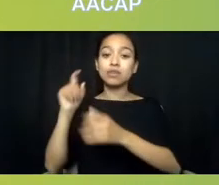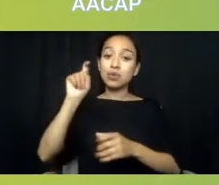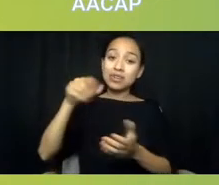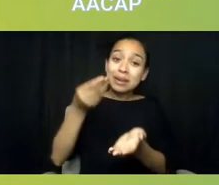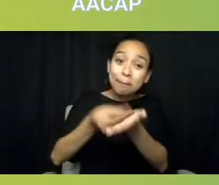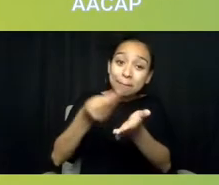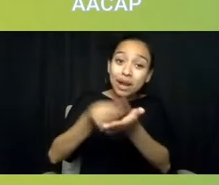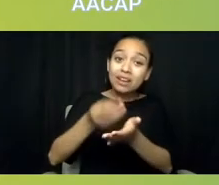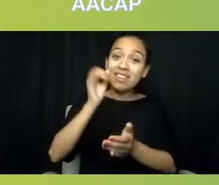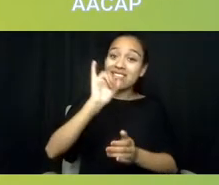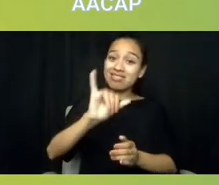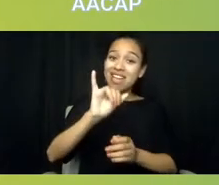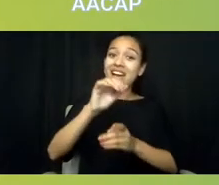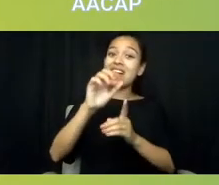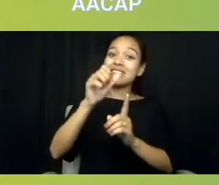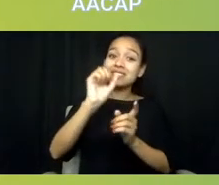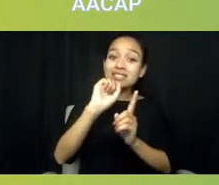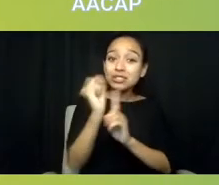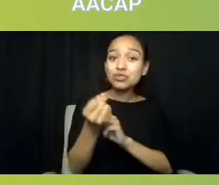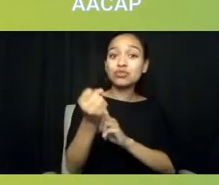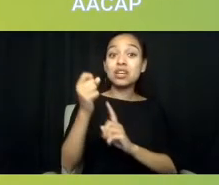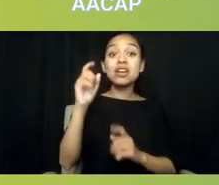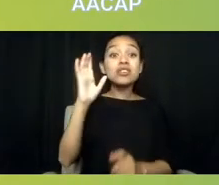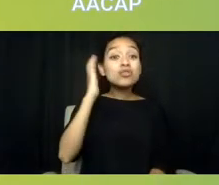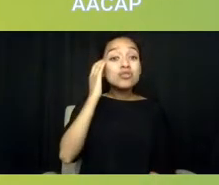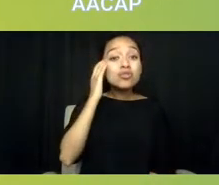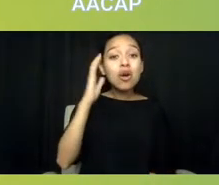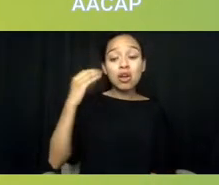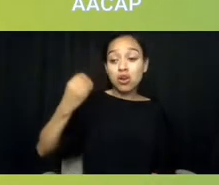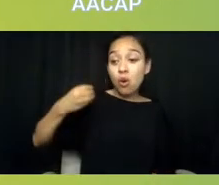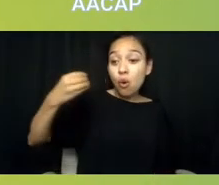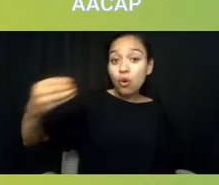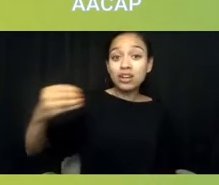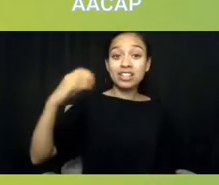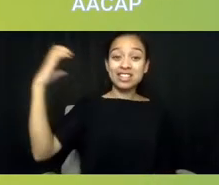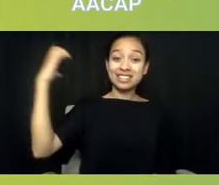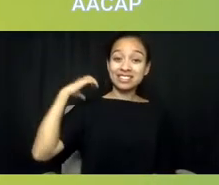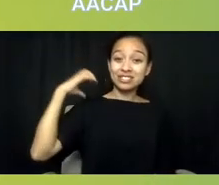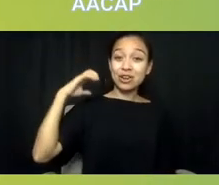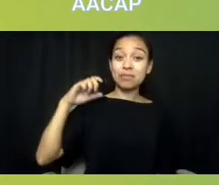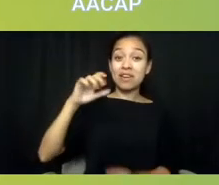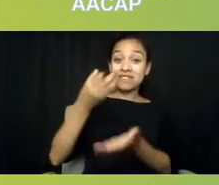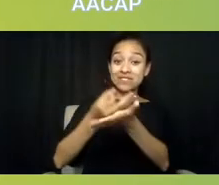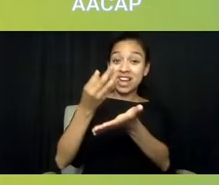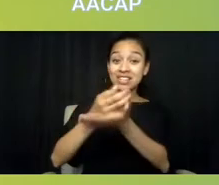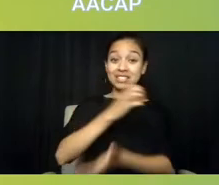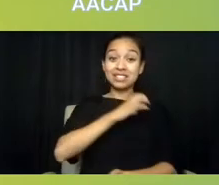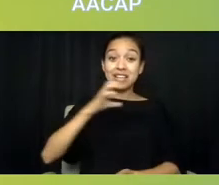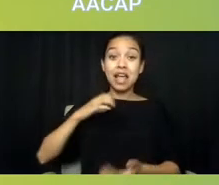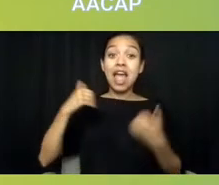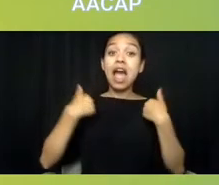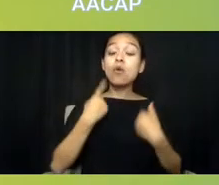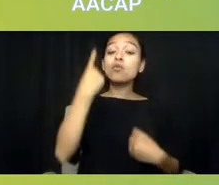In Oregon, the chairman of the Finance Committee had one of his psychiatric hospitals shut down three weeks ago